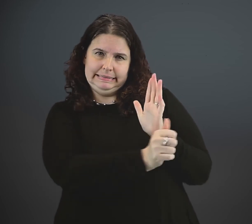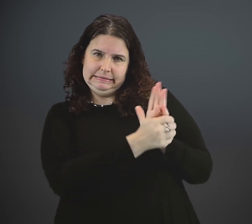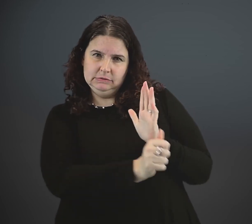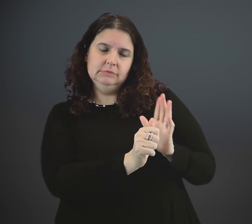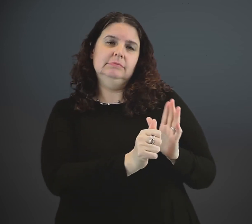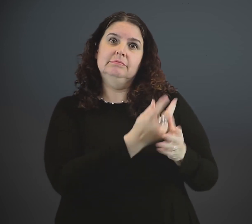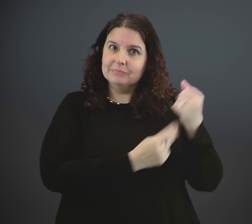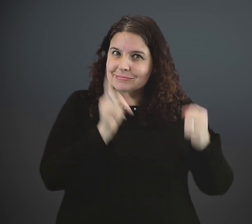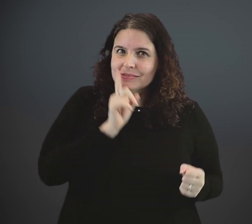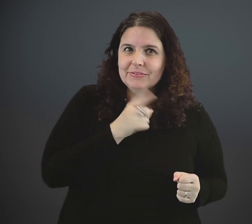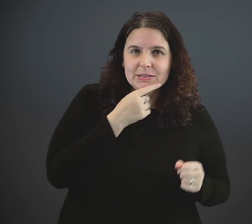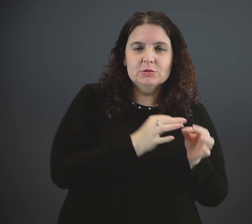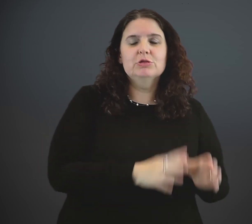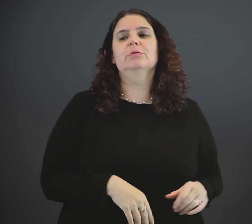of both deaf and hearing interpreter skills.